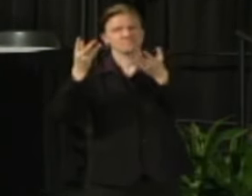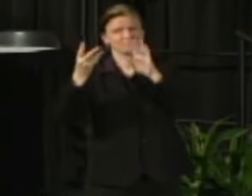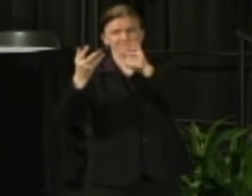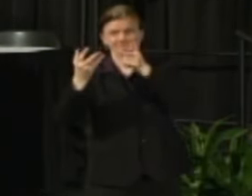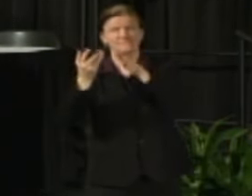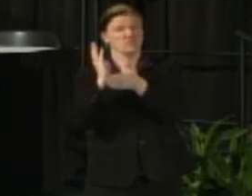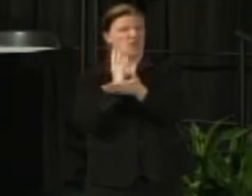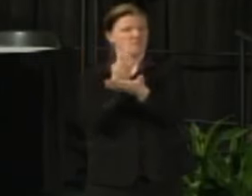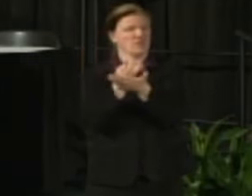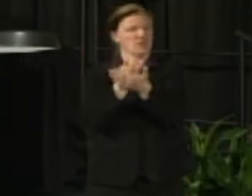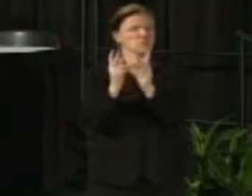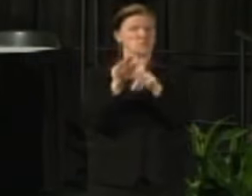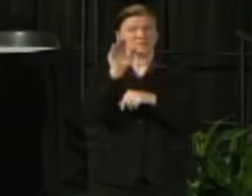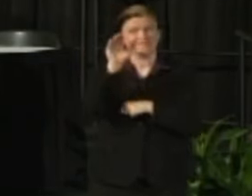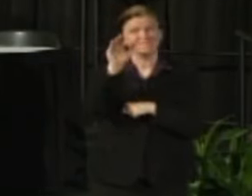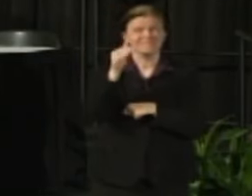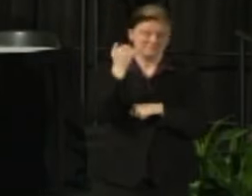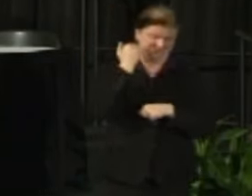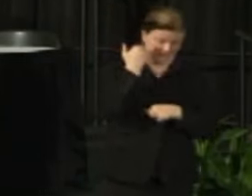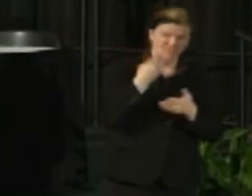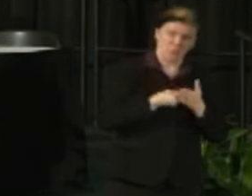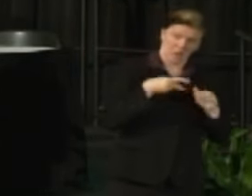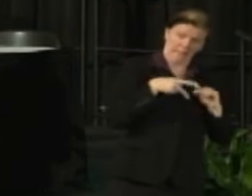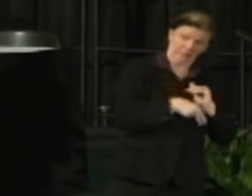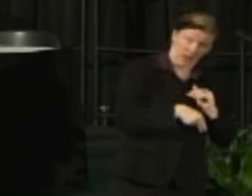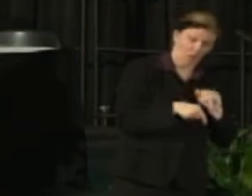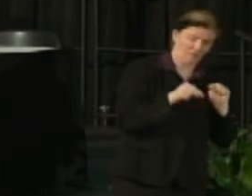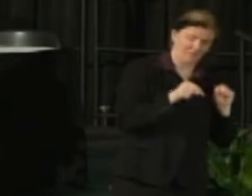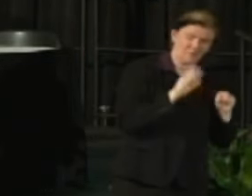and Administrative Affairs and asking different schools and colleges to talk